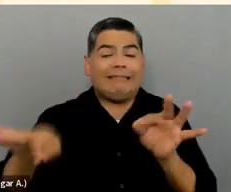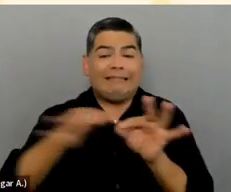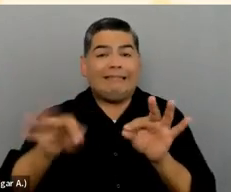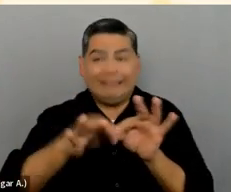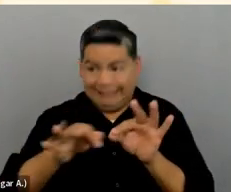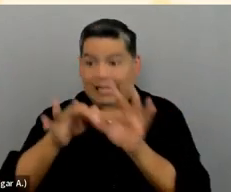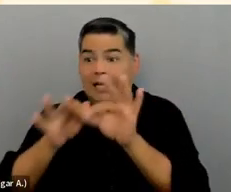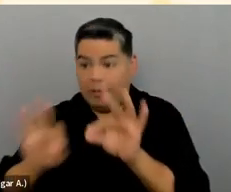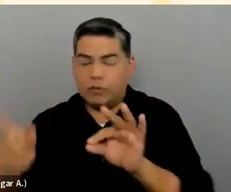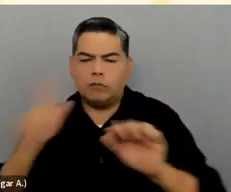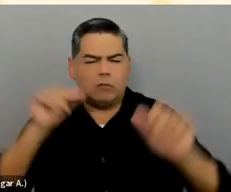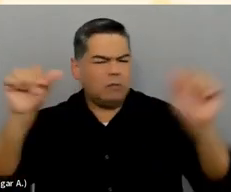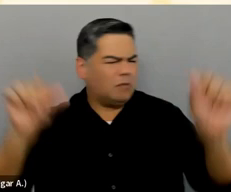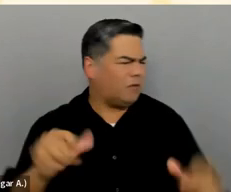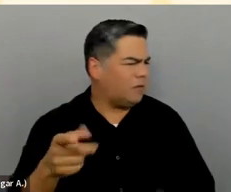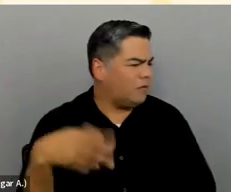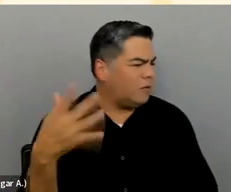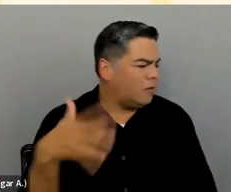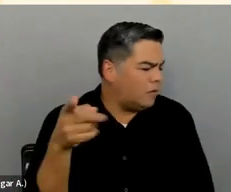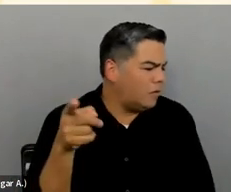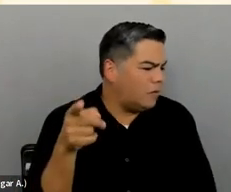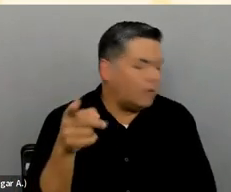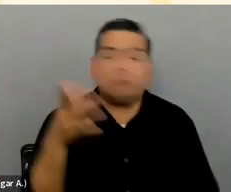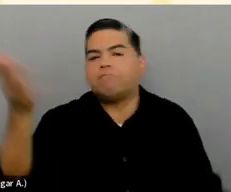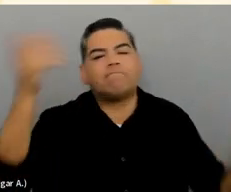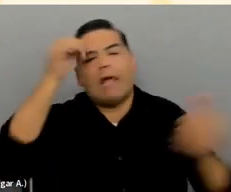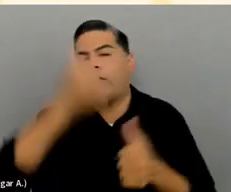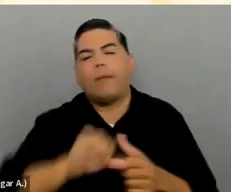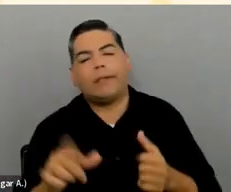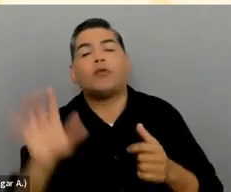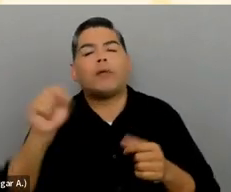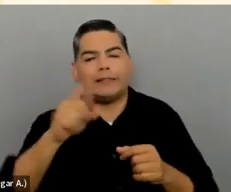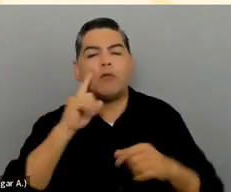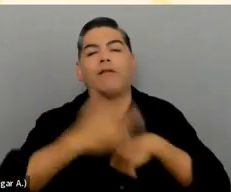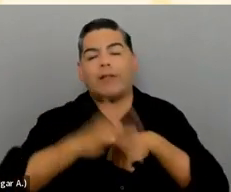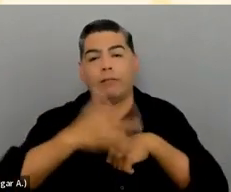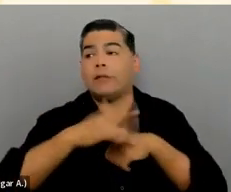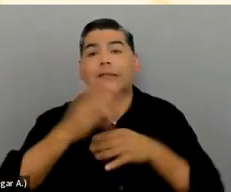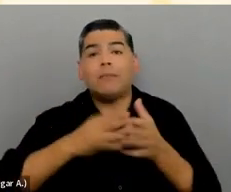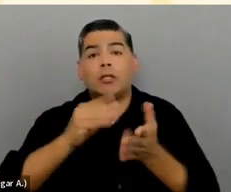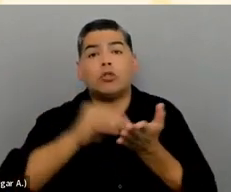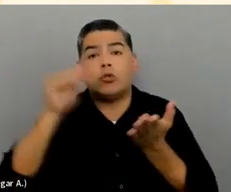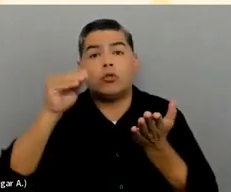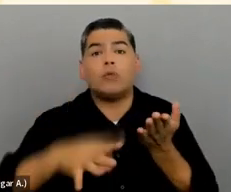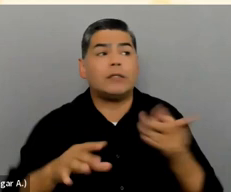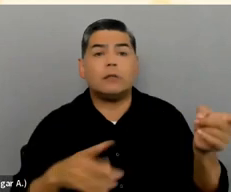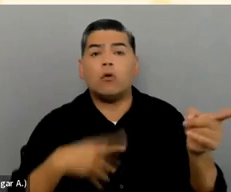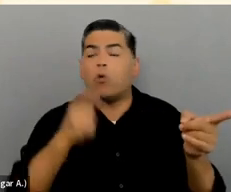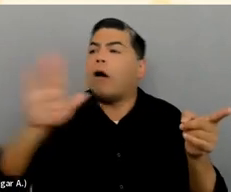which I can't remember what it was at the time. So yes, they were made available. Also, there were students who would ask, Is it up yet? Is it up yet?